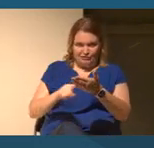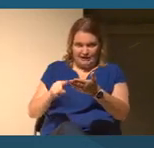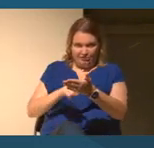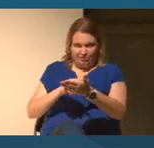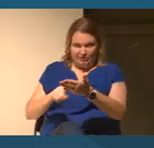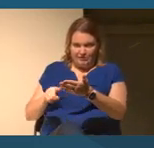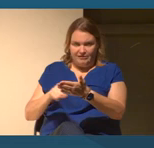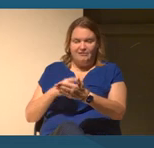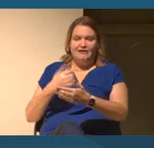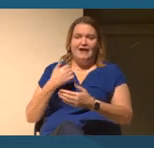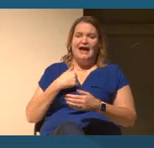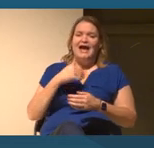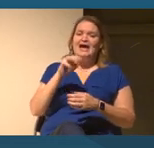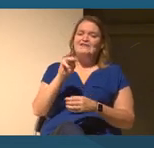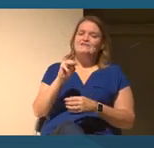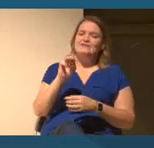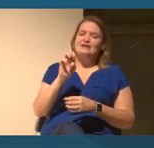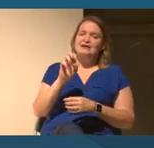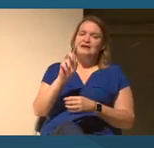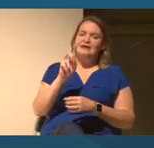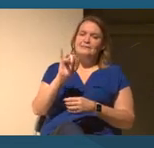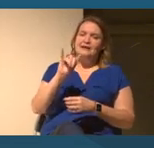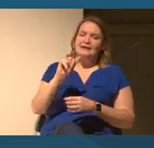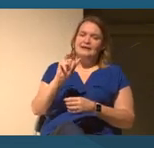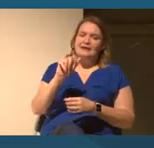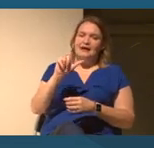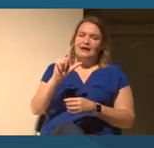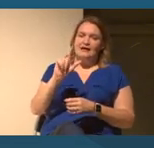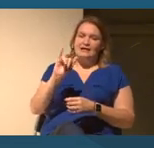There's all kinds of organizations that are working on this now, and I think those kinds